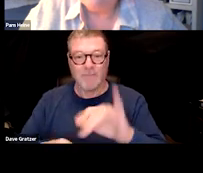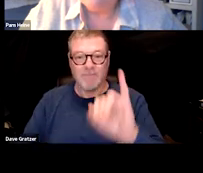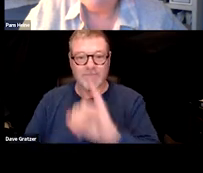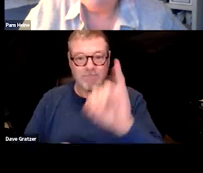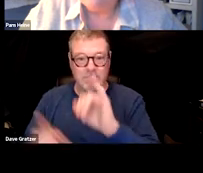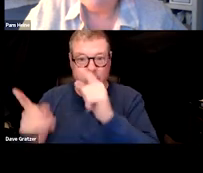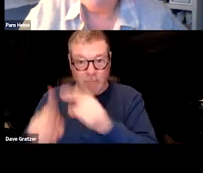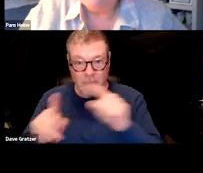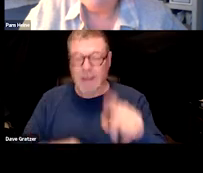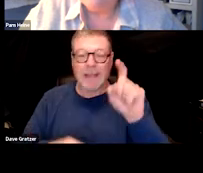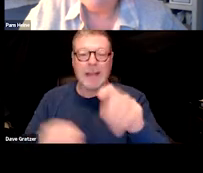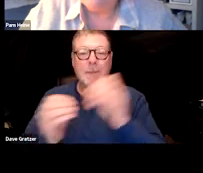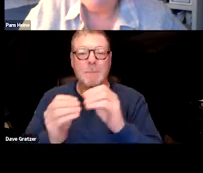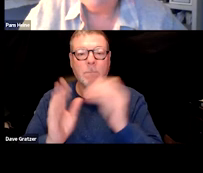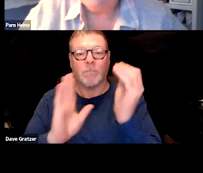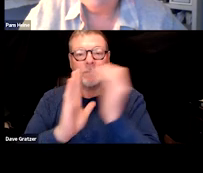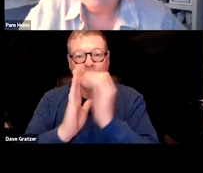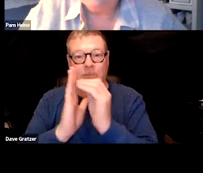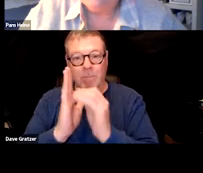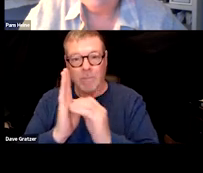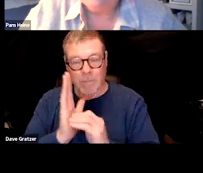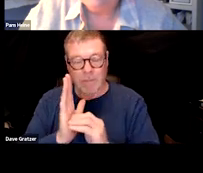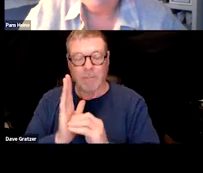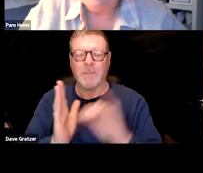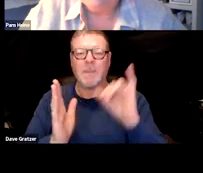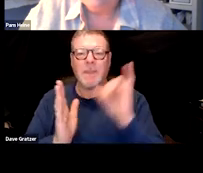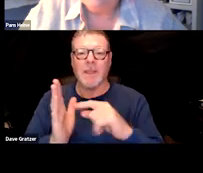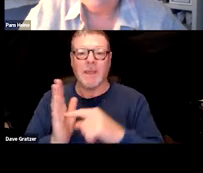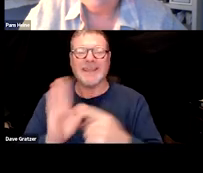are more of a documentation that, of the symptoms.